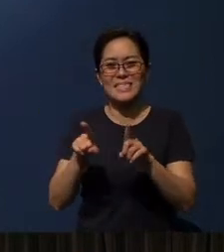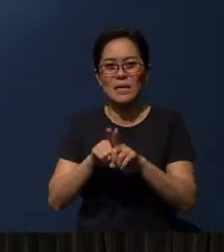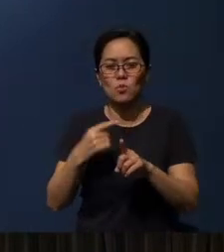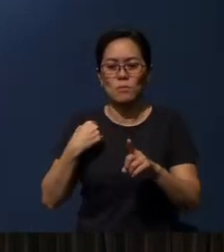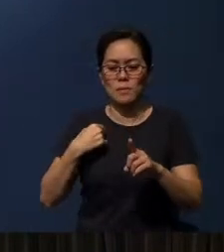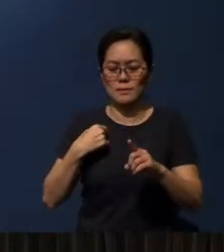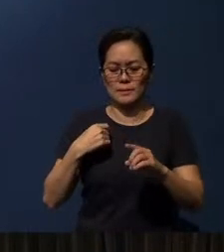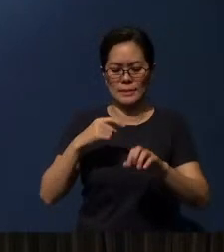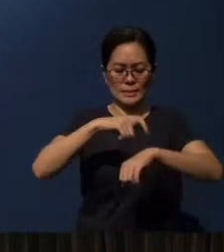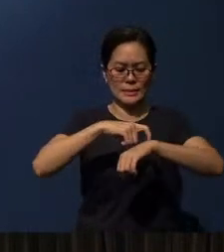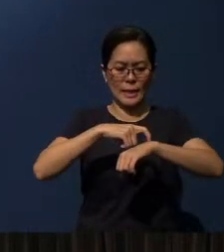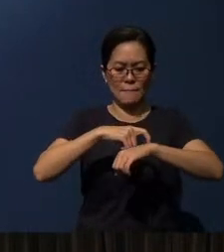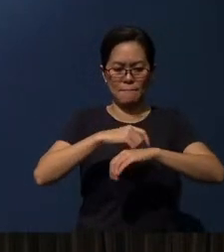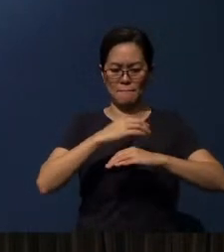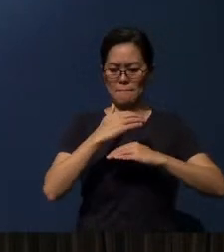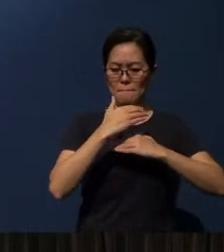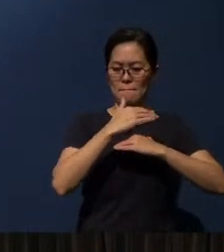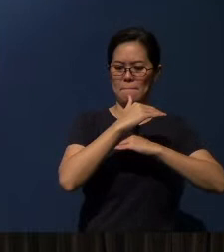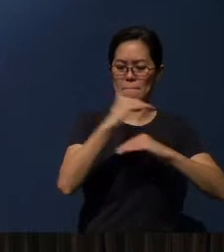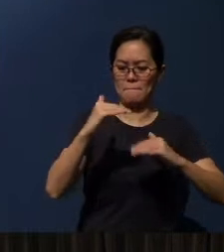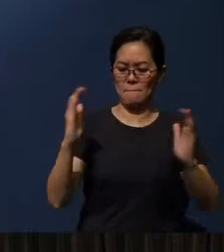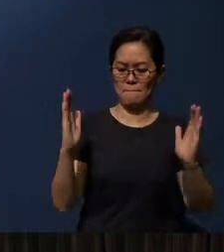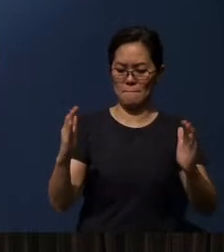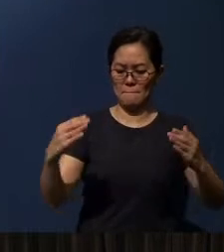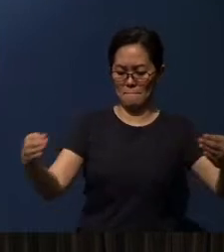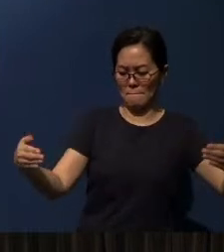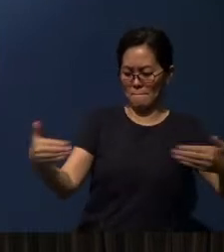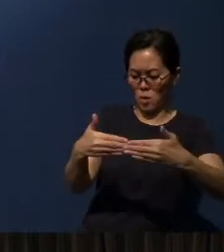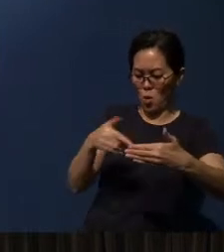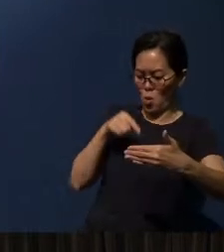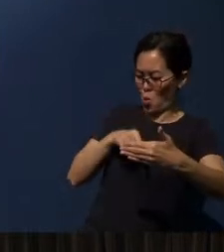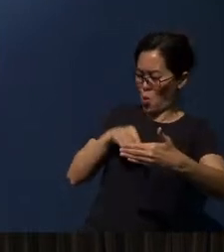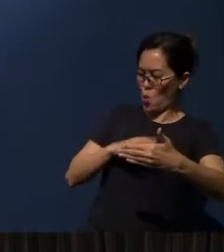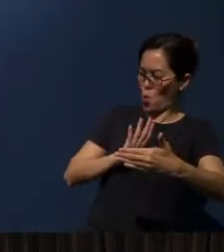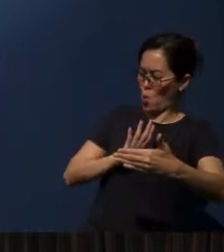Sometimes we spend longer time with the Lord, so do not be satisfied with your nibbles.